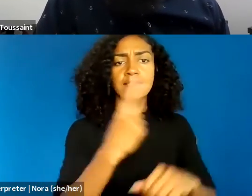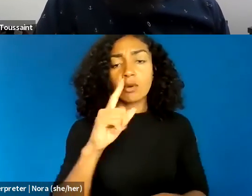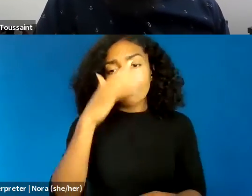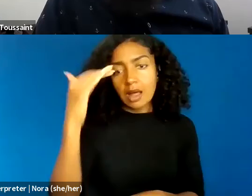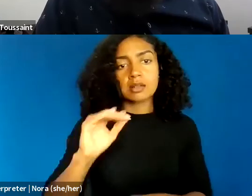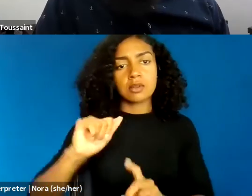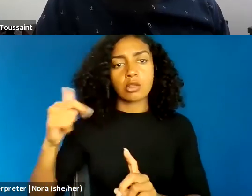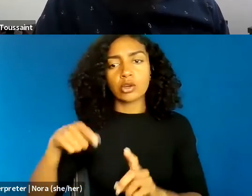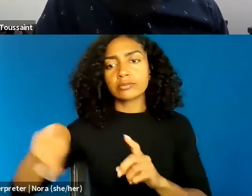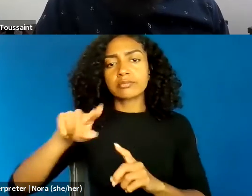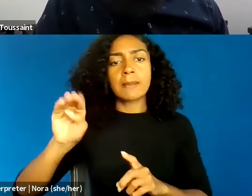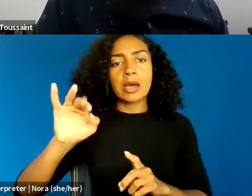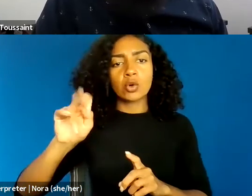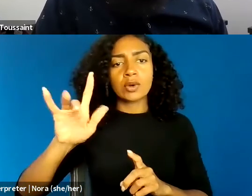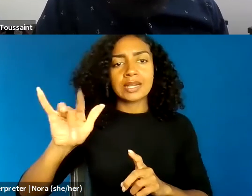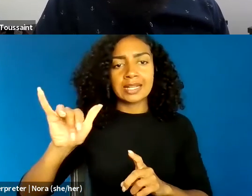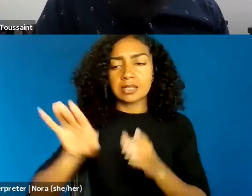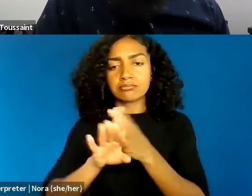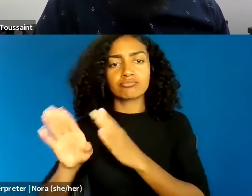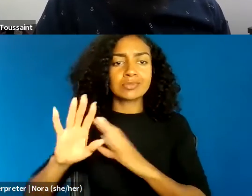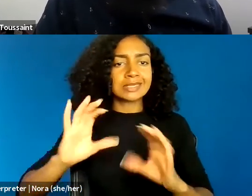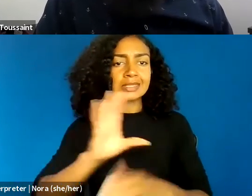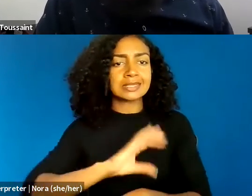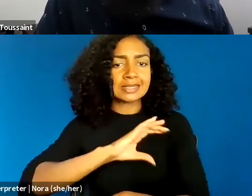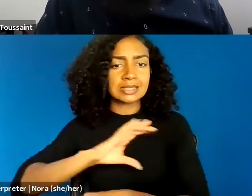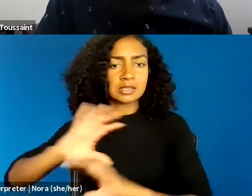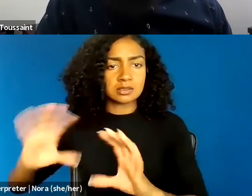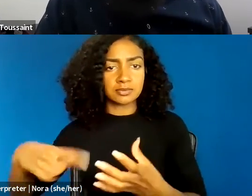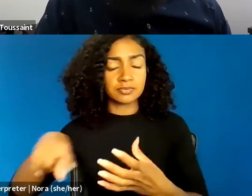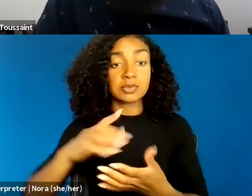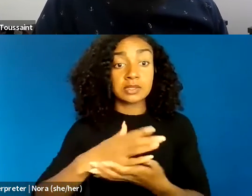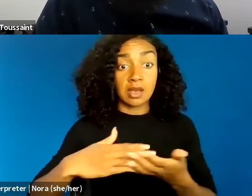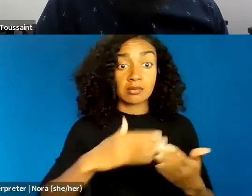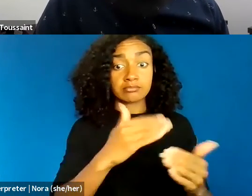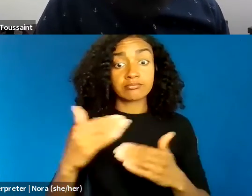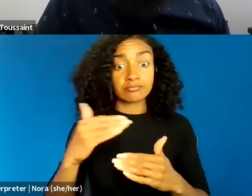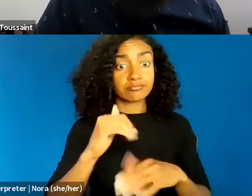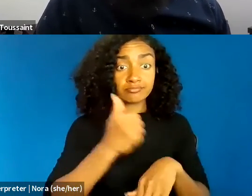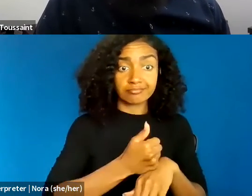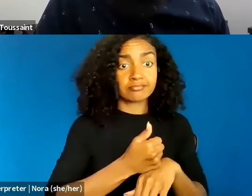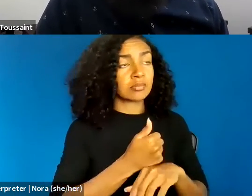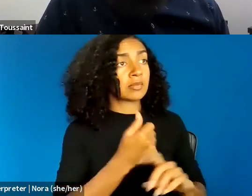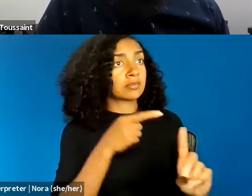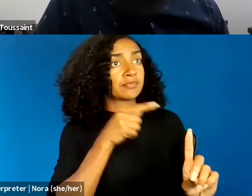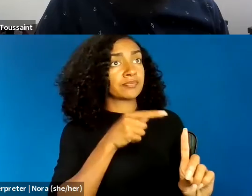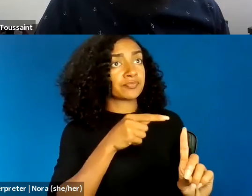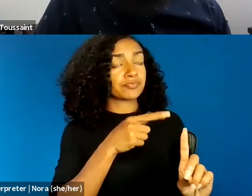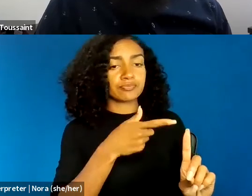Some courts have overturned convictions based upon local laws prohibiting the interruption of policing work with offensive language,